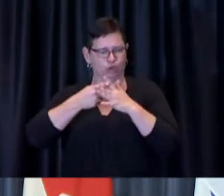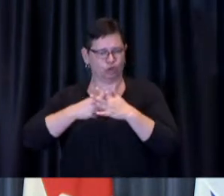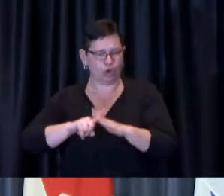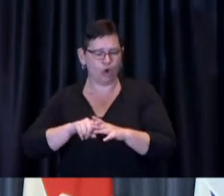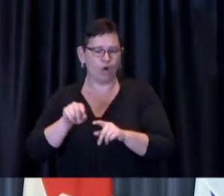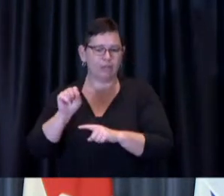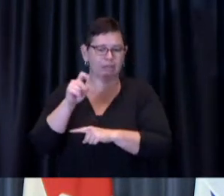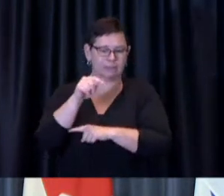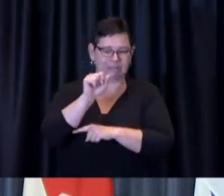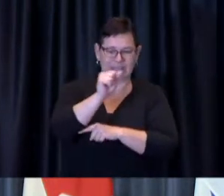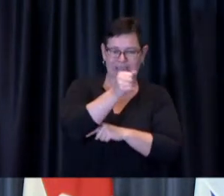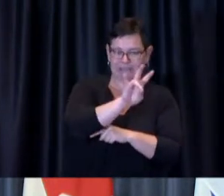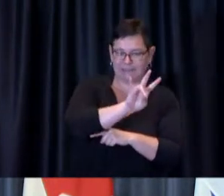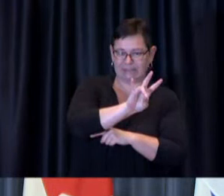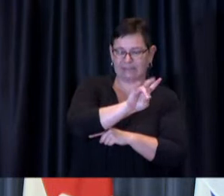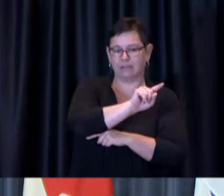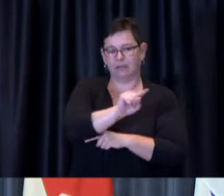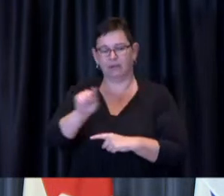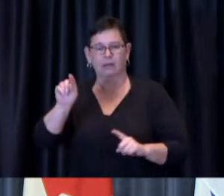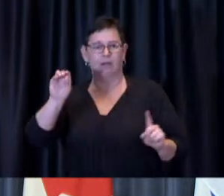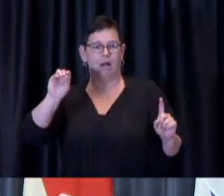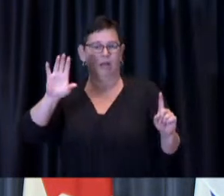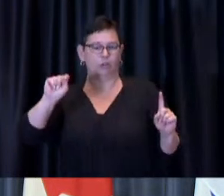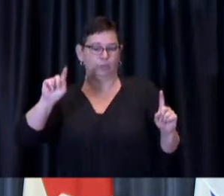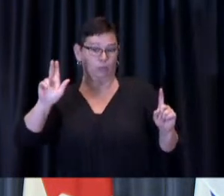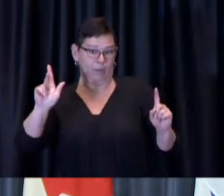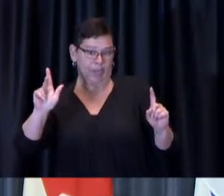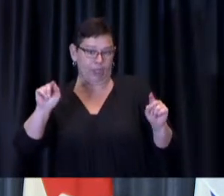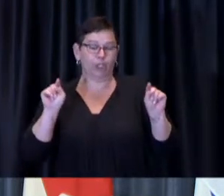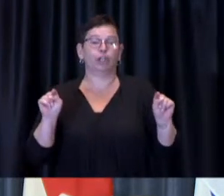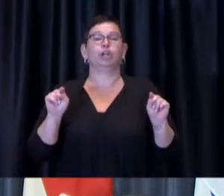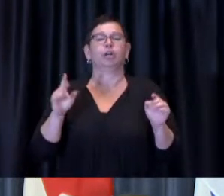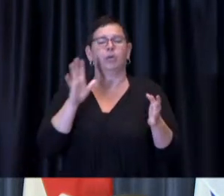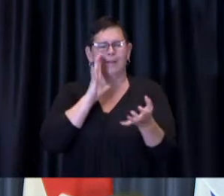and will showcase Toronto's restaurants and encourage residents to check out local eateries